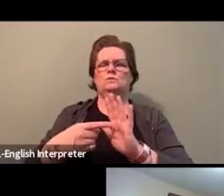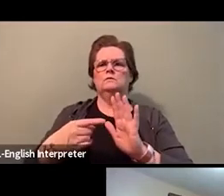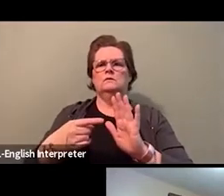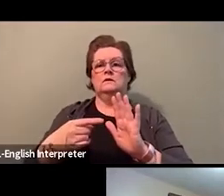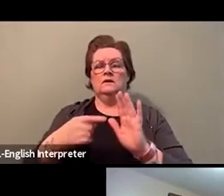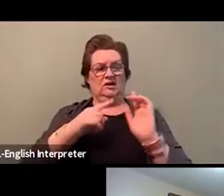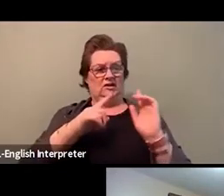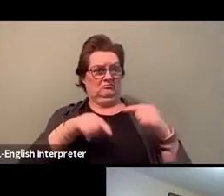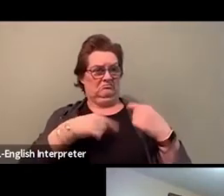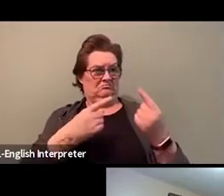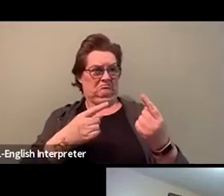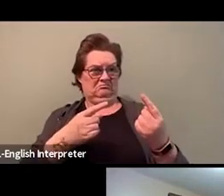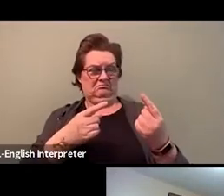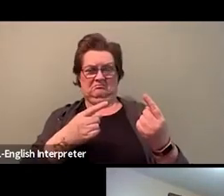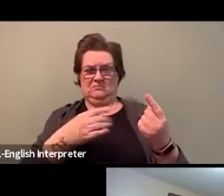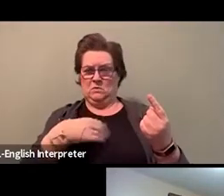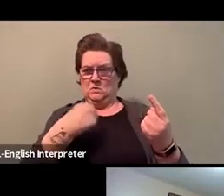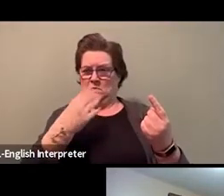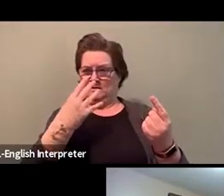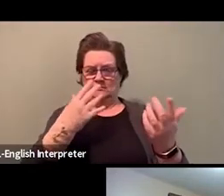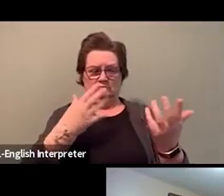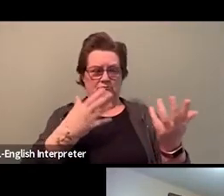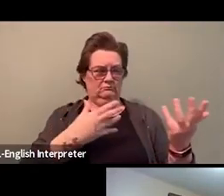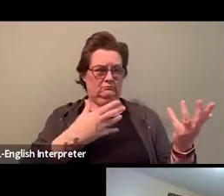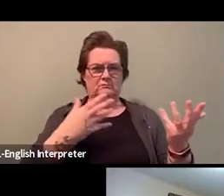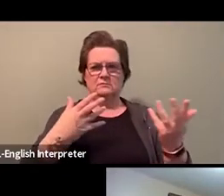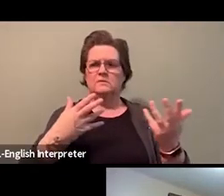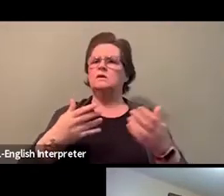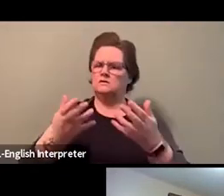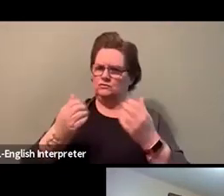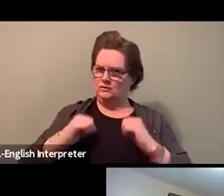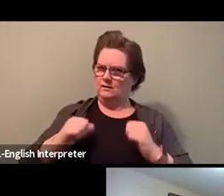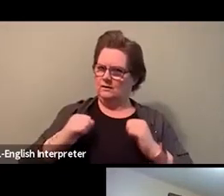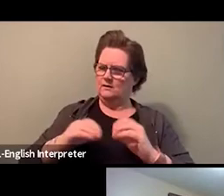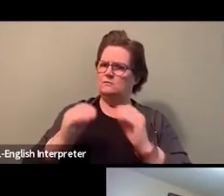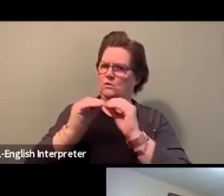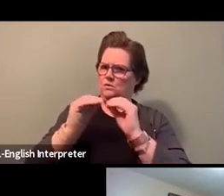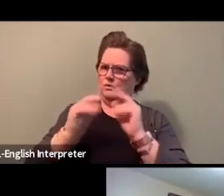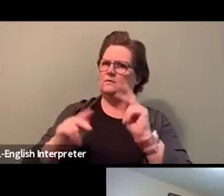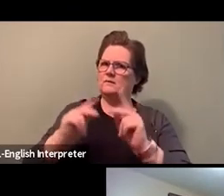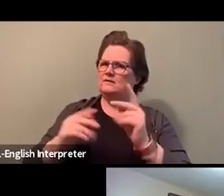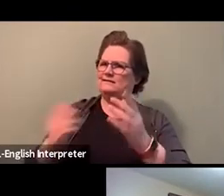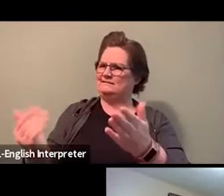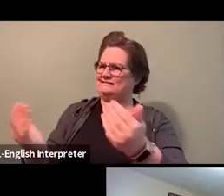You know, we've been working closely with Union Development. Thank you so much, and our Union Education Department